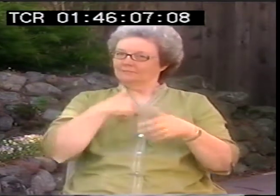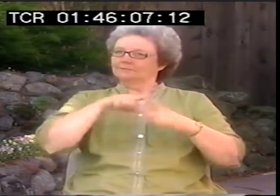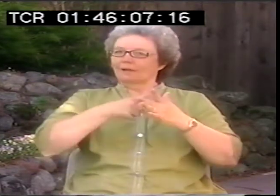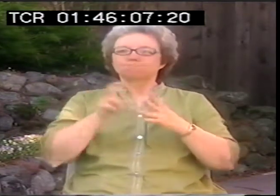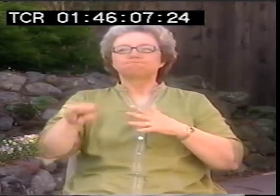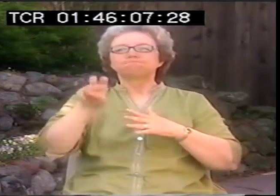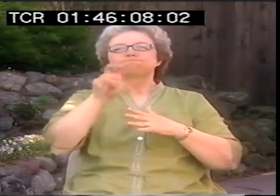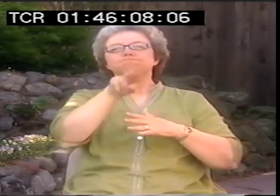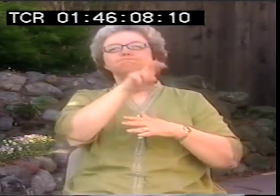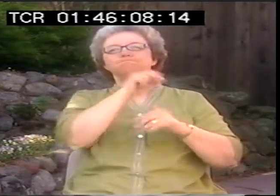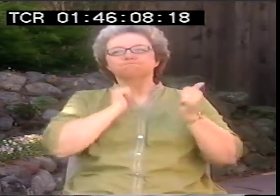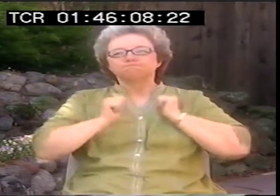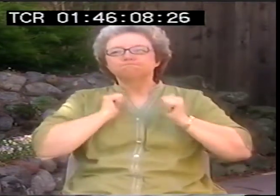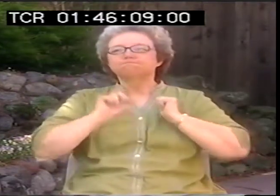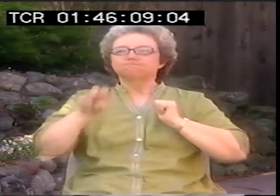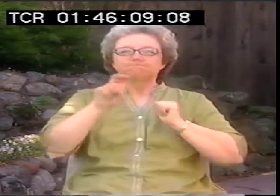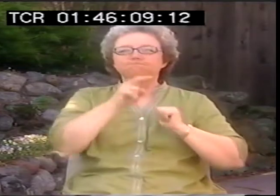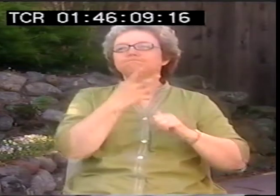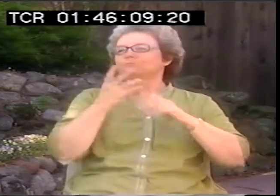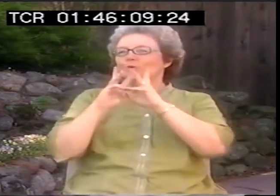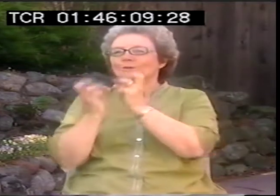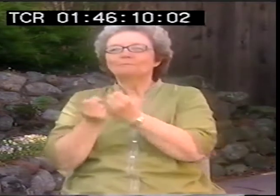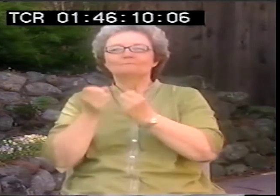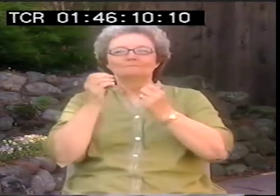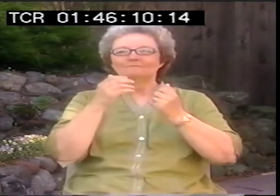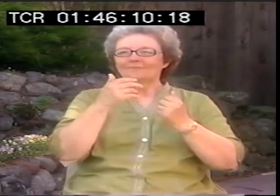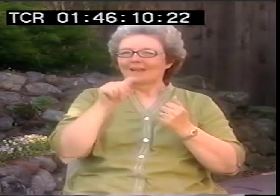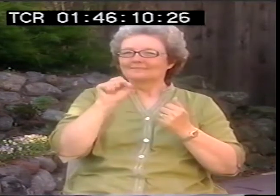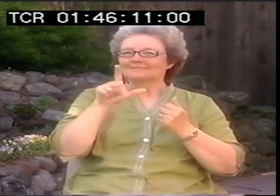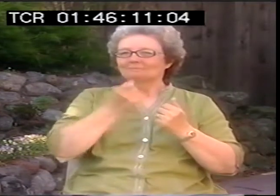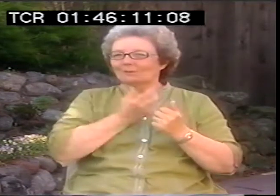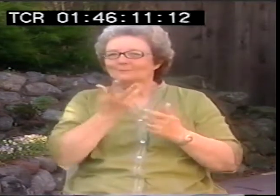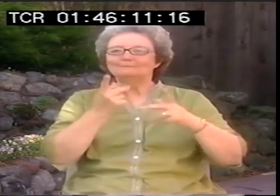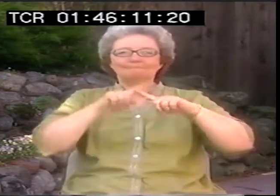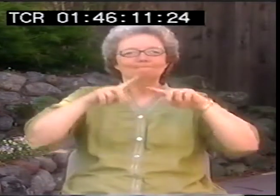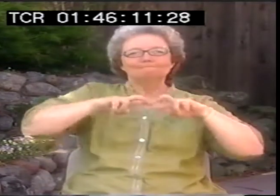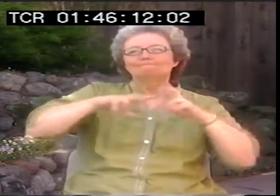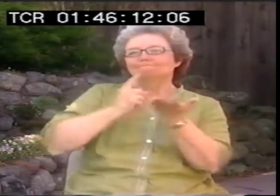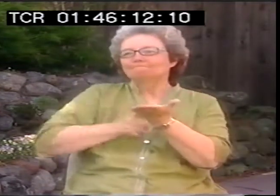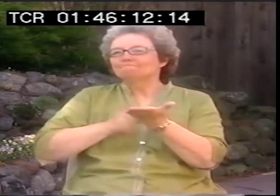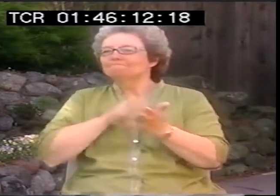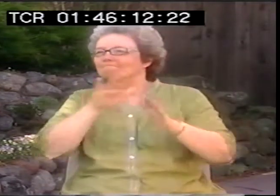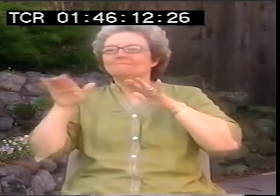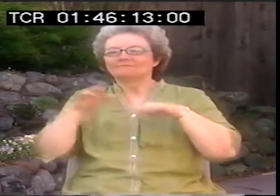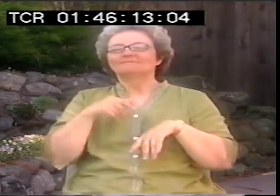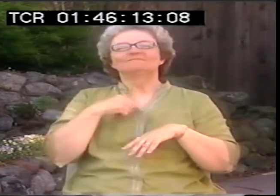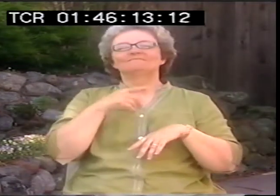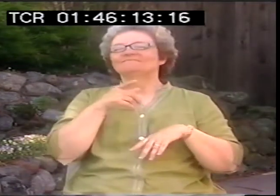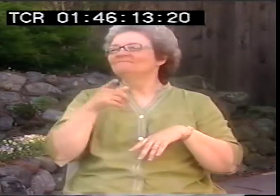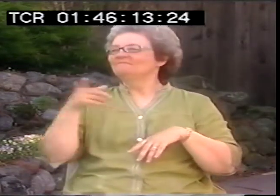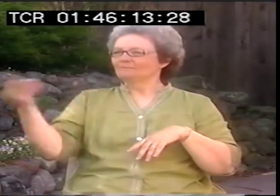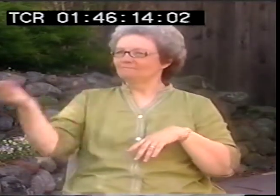It was from Reno, Nevada. That's only four hours from here. No, I had started touring at that time,